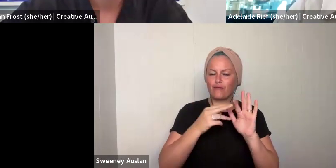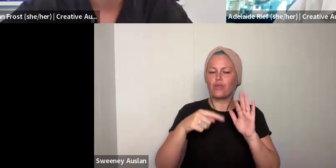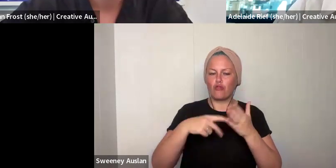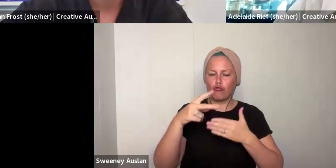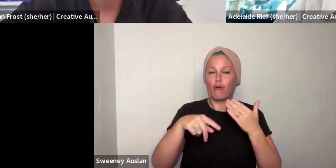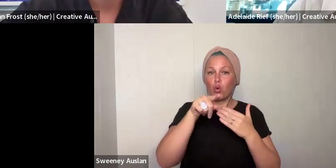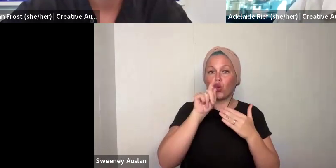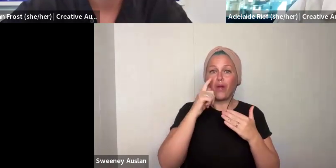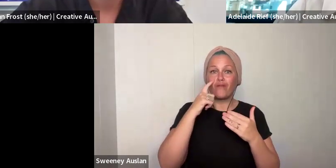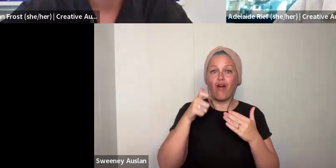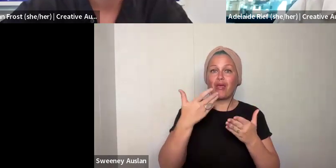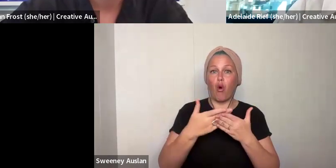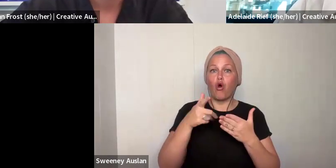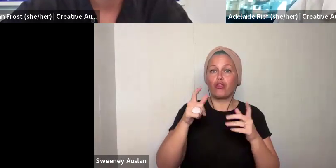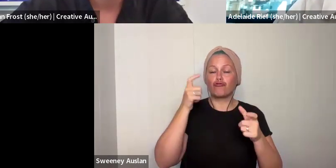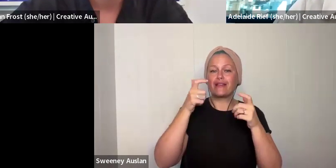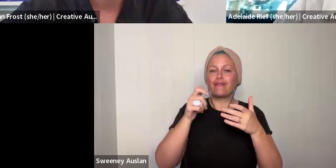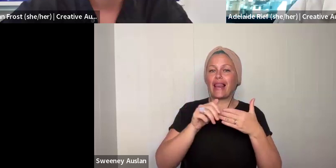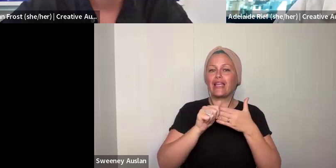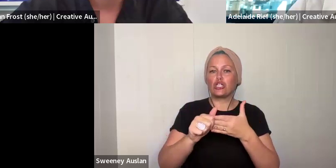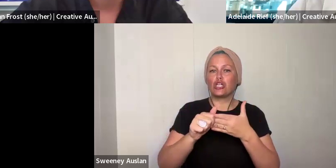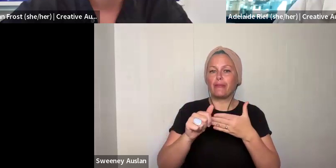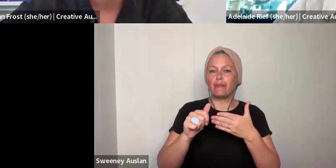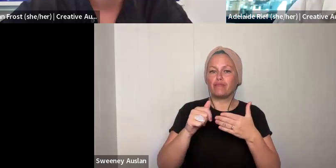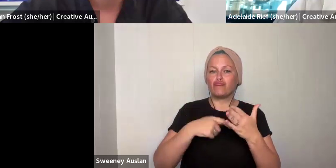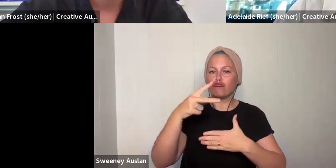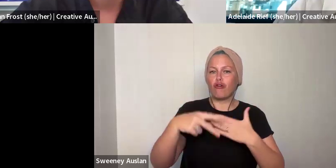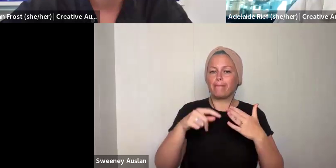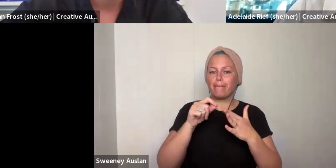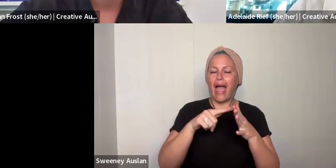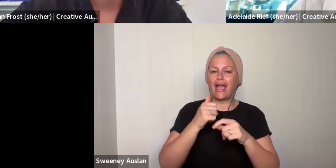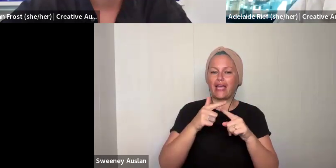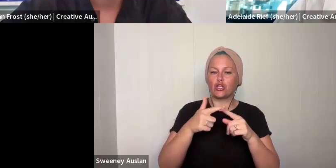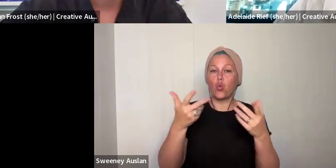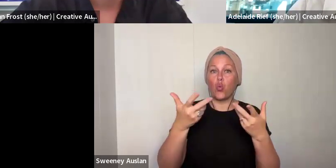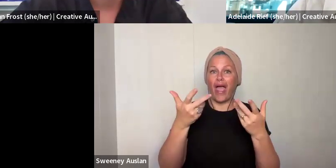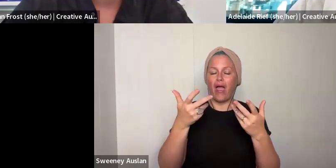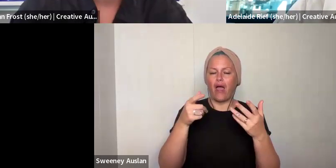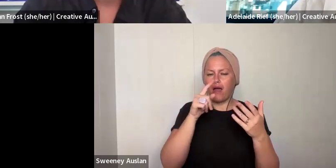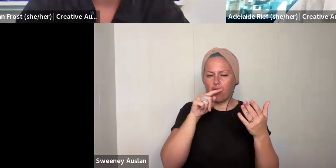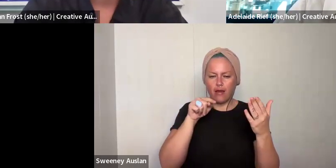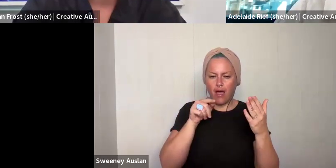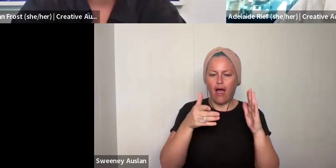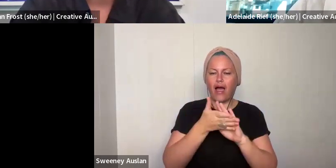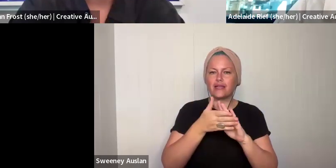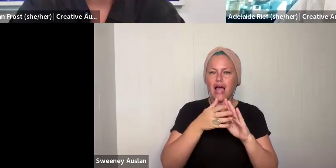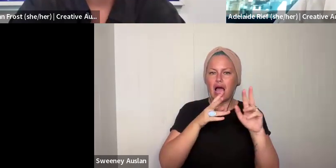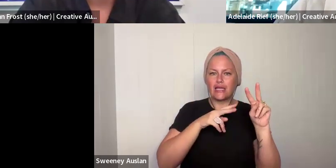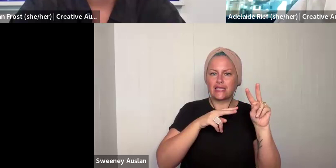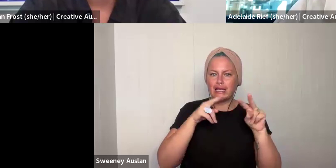this program. You can find them on the creative leadership program page. Under assessment…